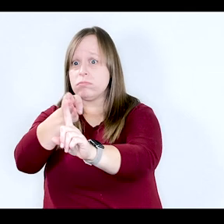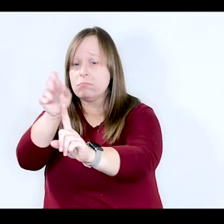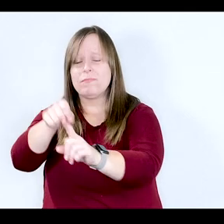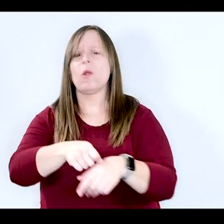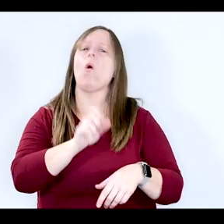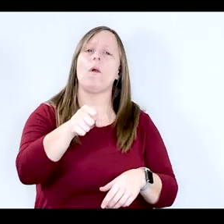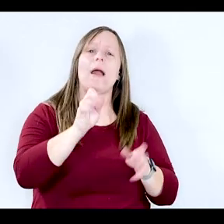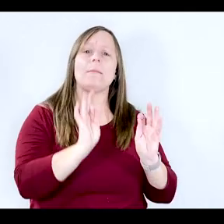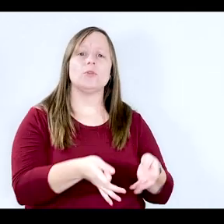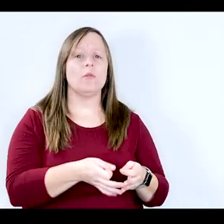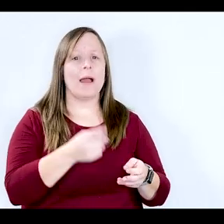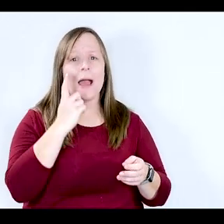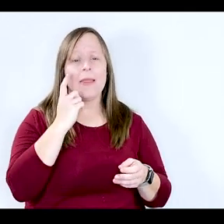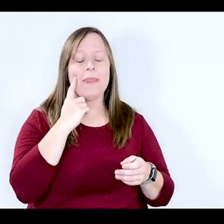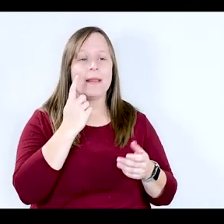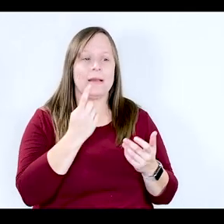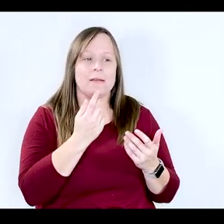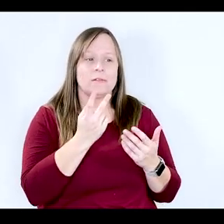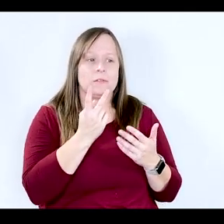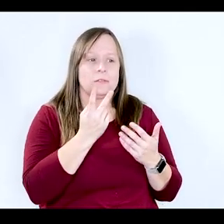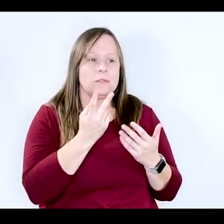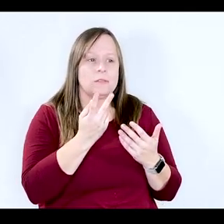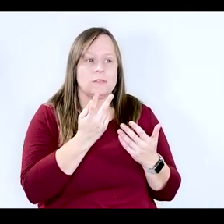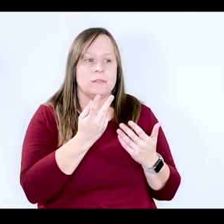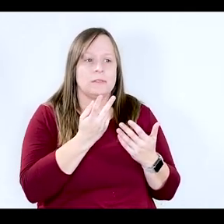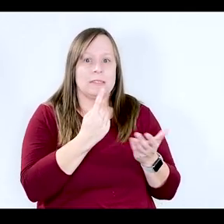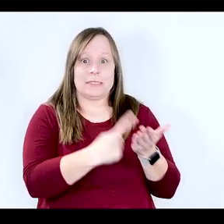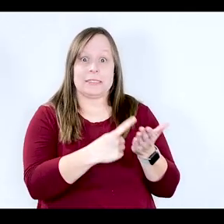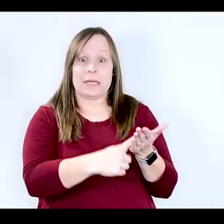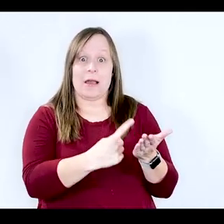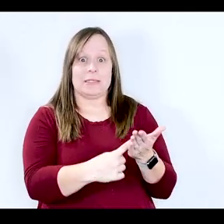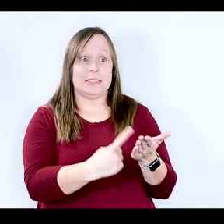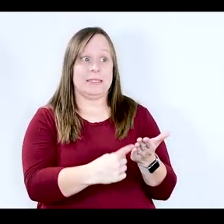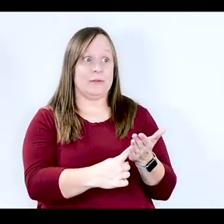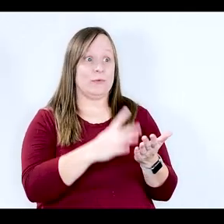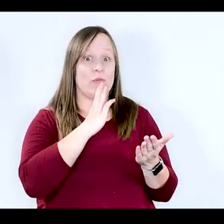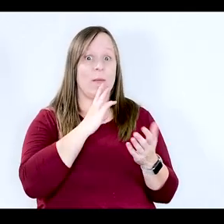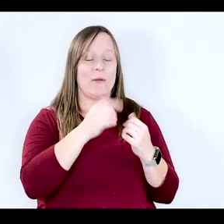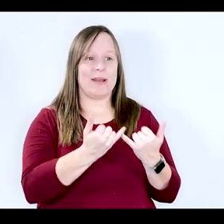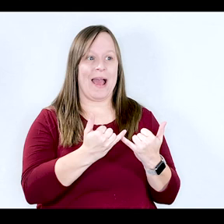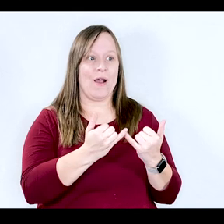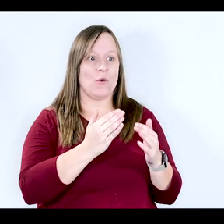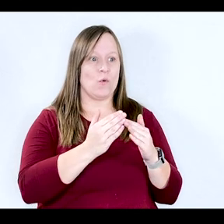Absolutely! I think just by virtue of the fact that it's being discussed, we're farther ahead than we